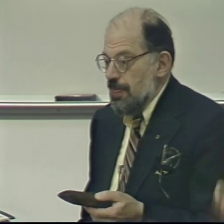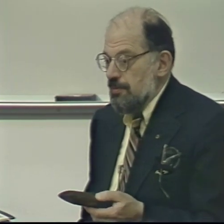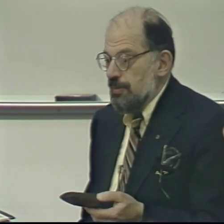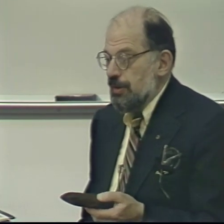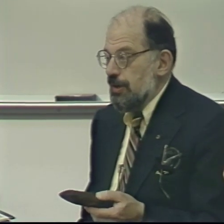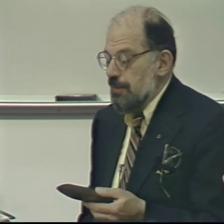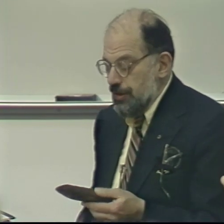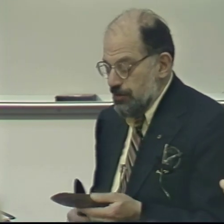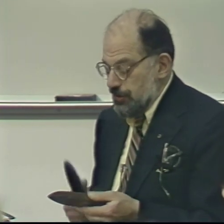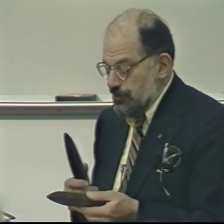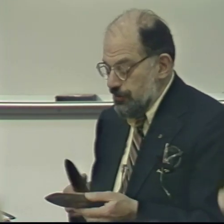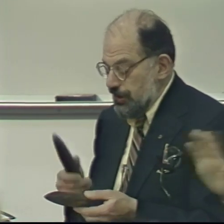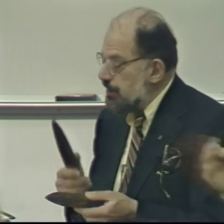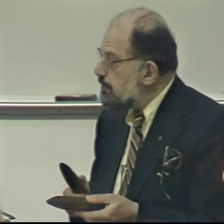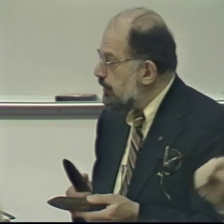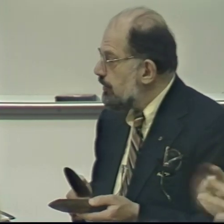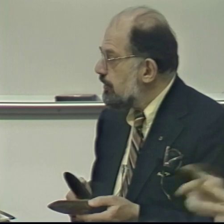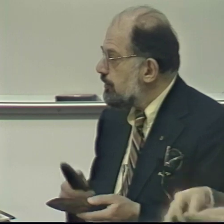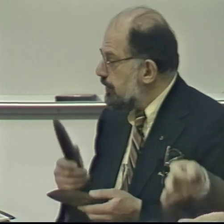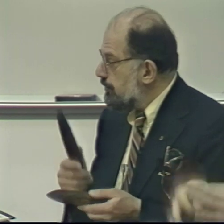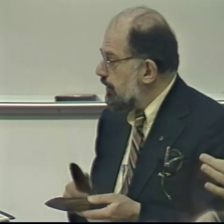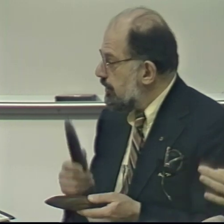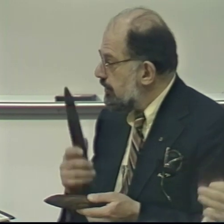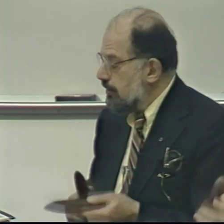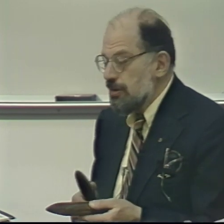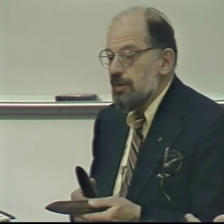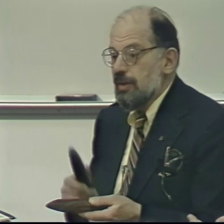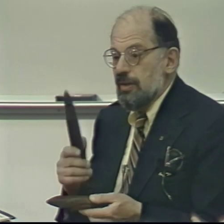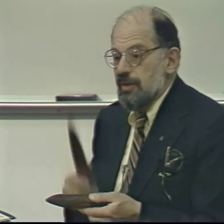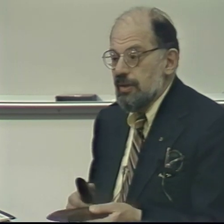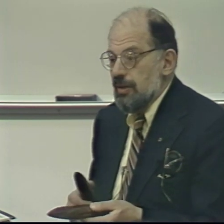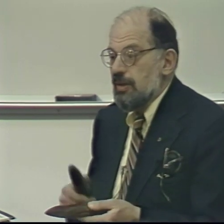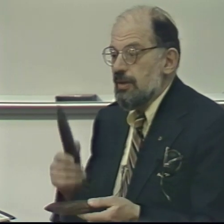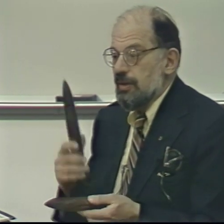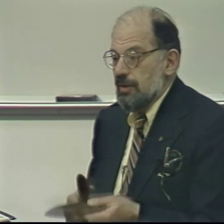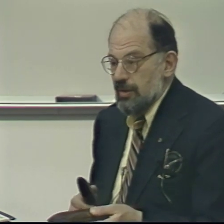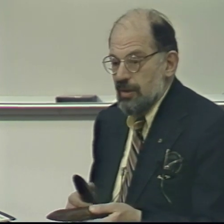But their method was very simple rhythmic... [Bangs sticks]